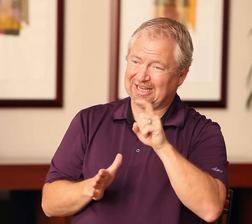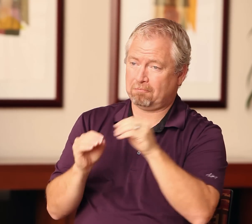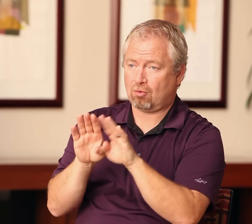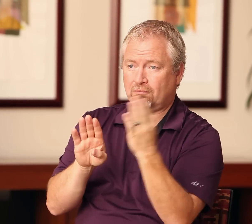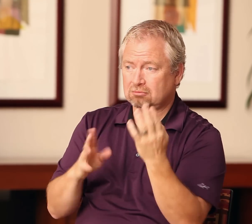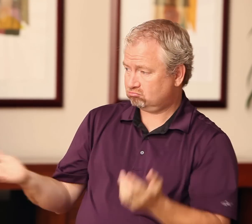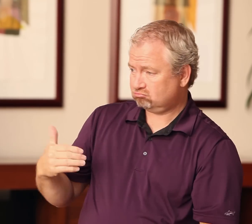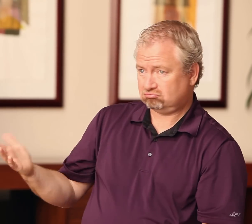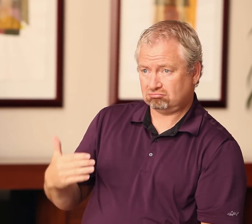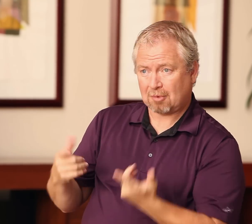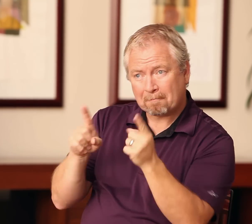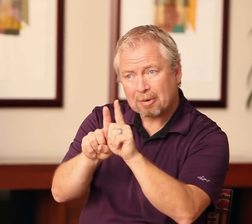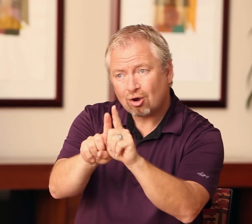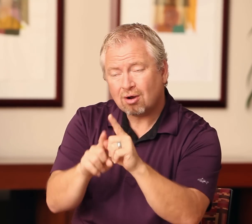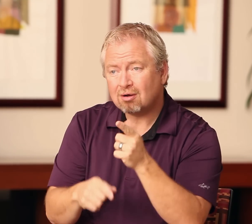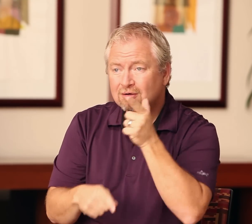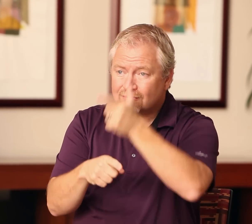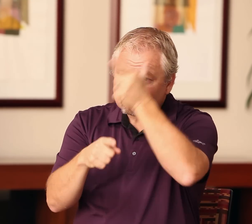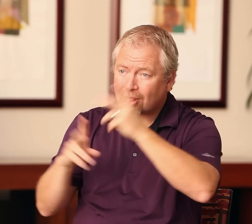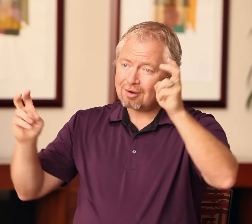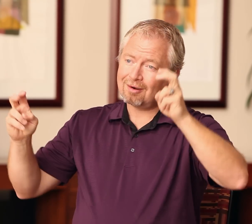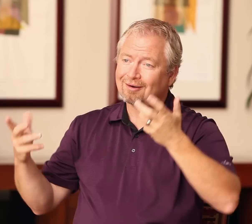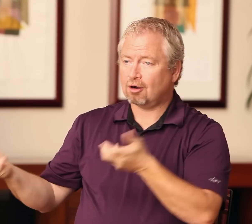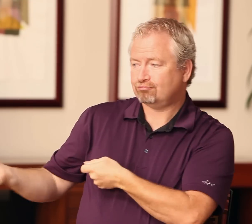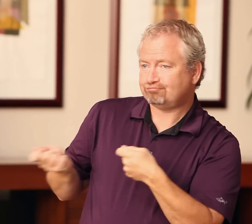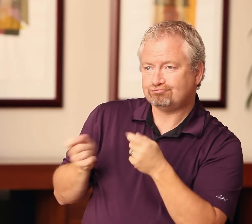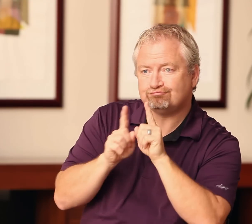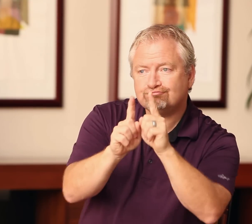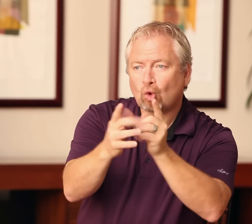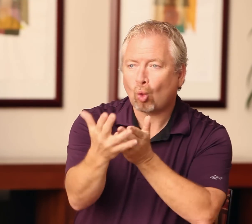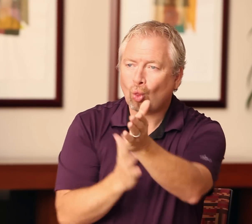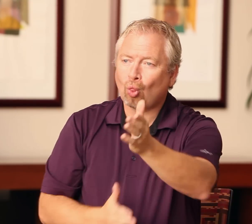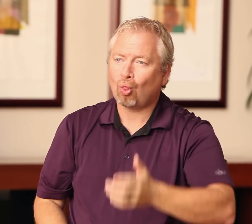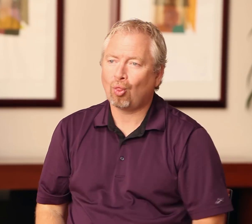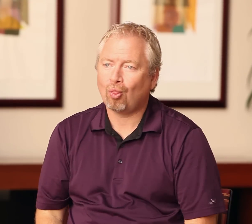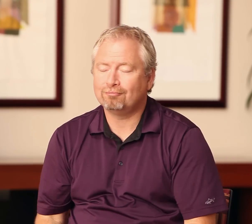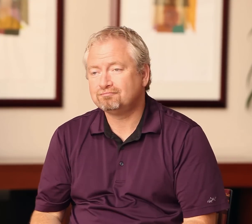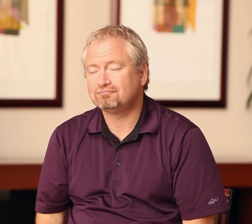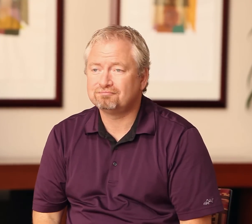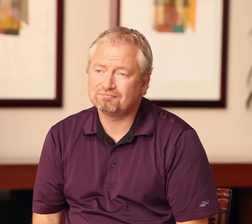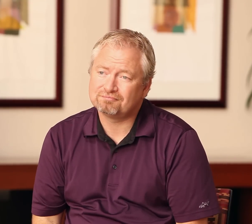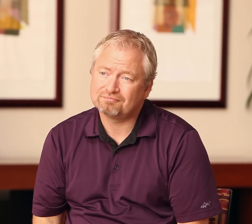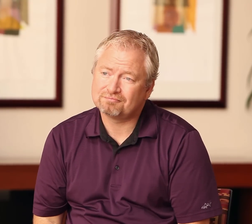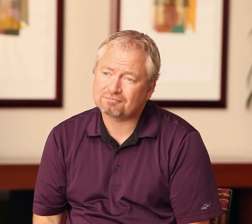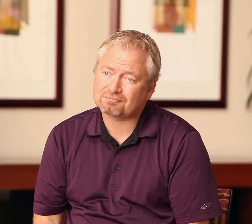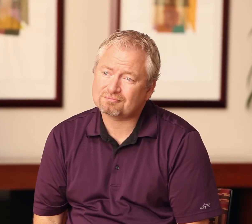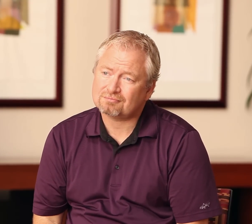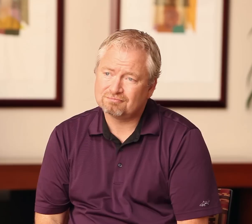At the same time, hearing interpreters need to open doors and welcome deaf interpreters to the field. We are brothers and sisters, so to speak.